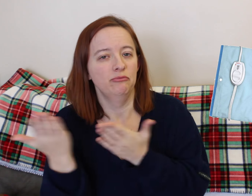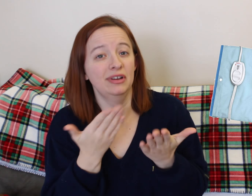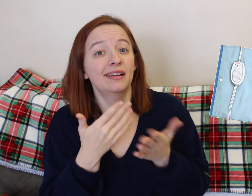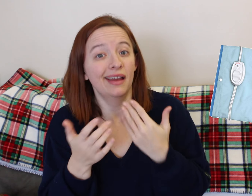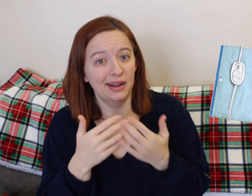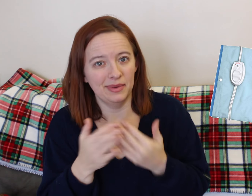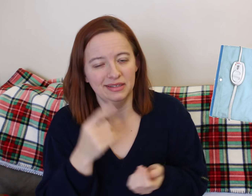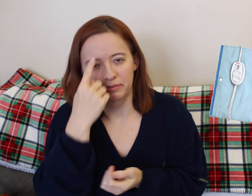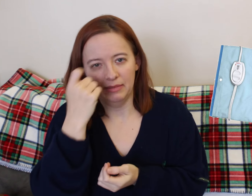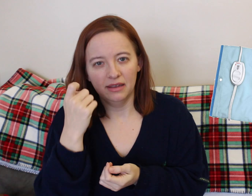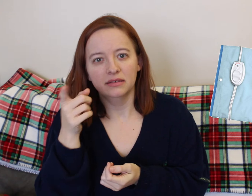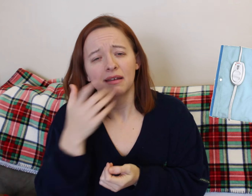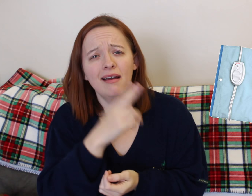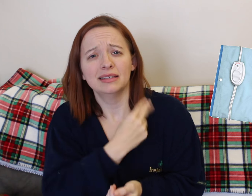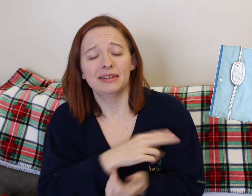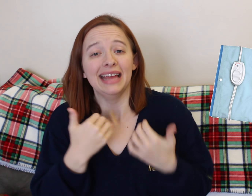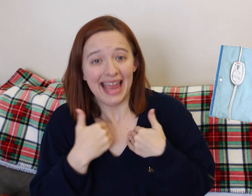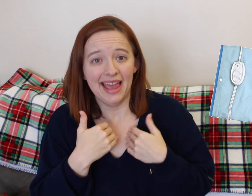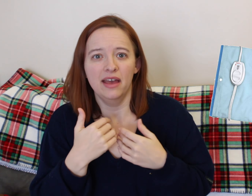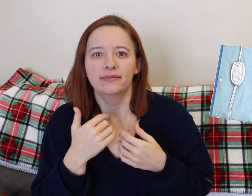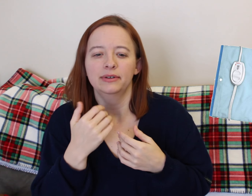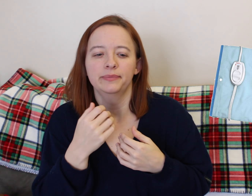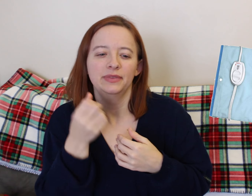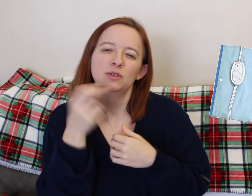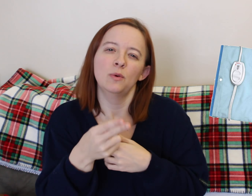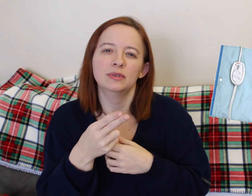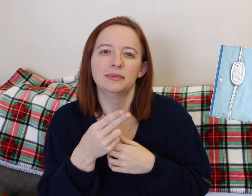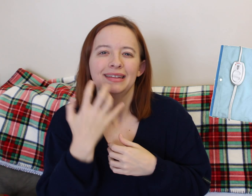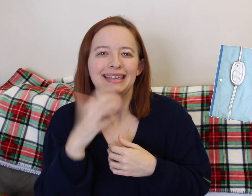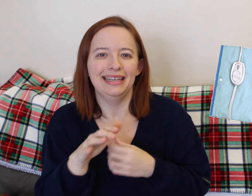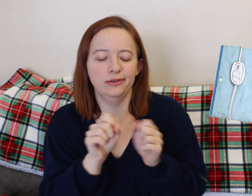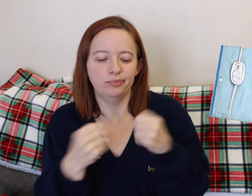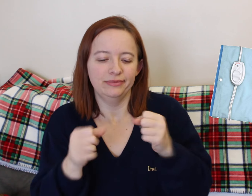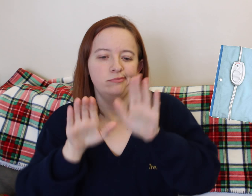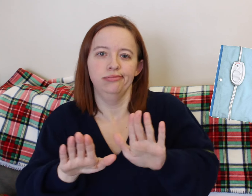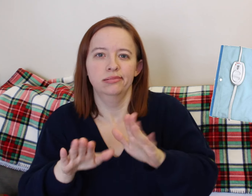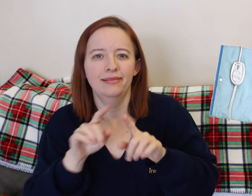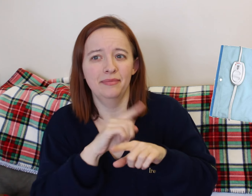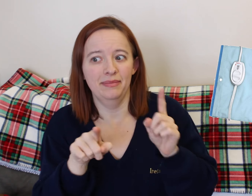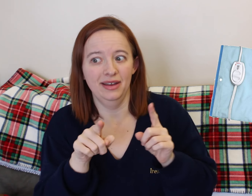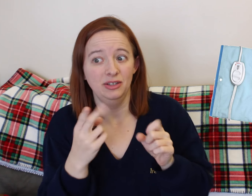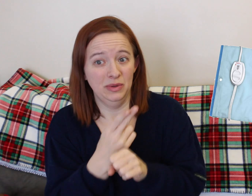But some people prefer to have heat when they're in pain. I was in full back labor and it actually might have helped.